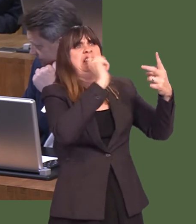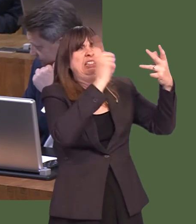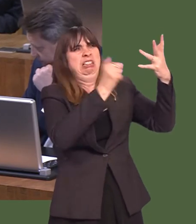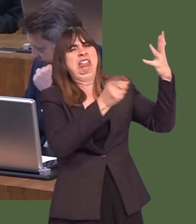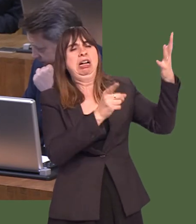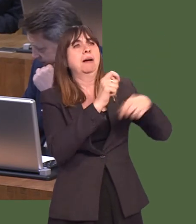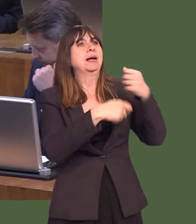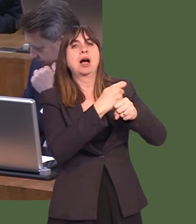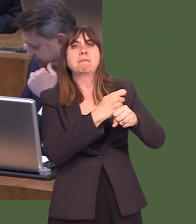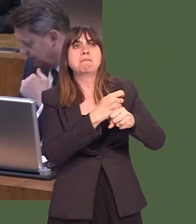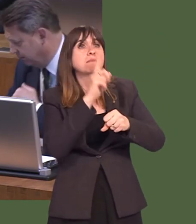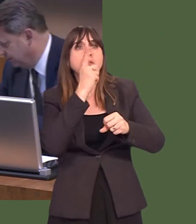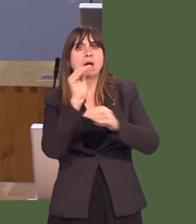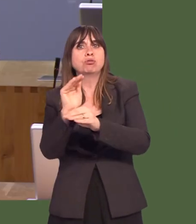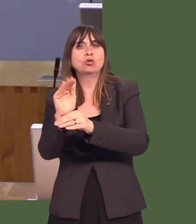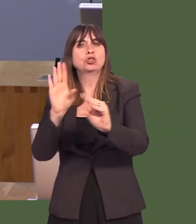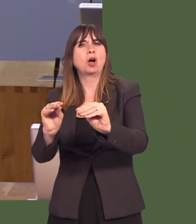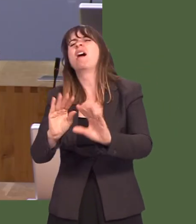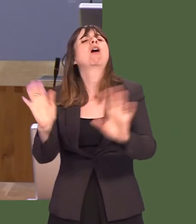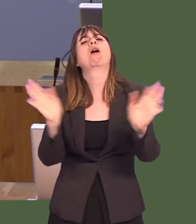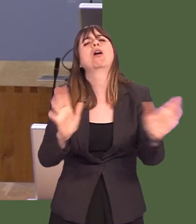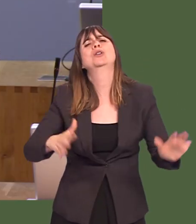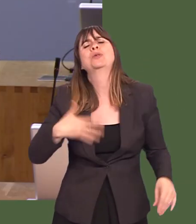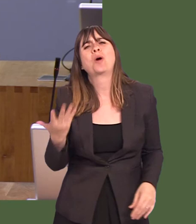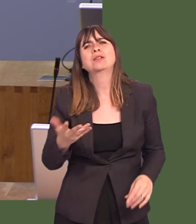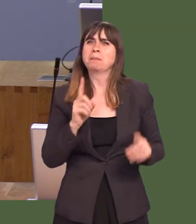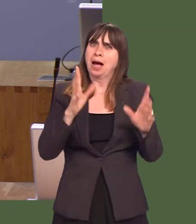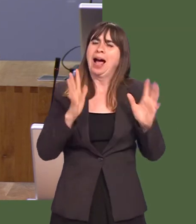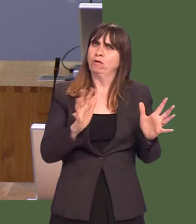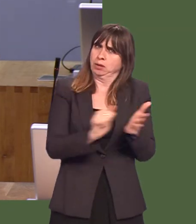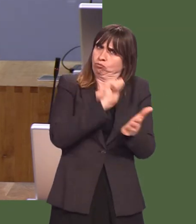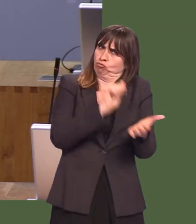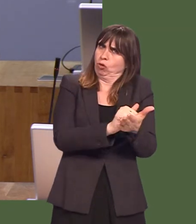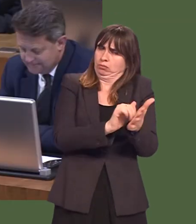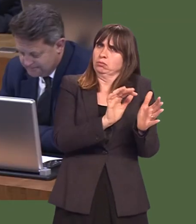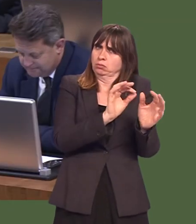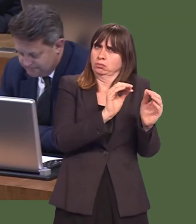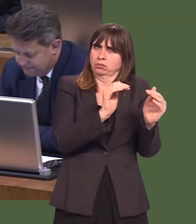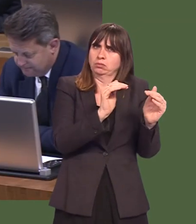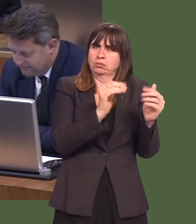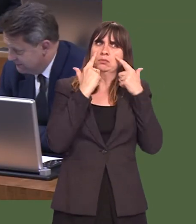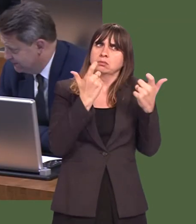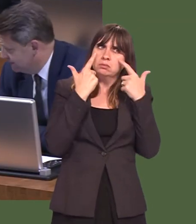donít take place because of what are seen as regulations that are overly burdensome.